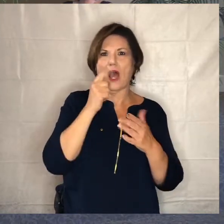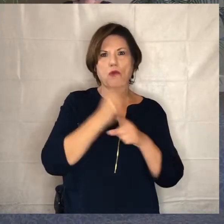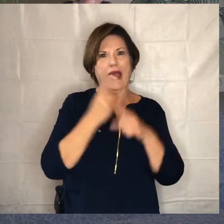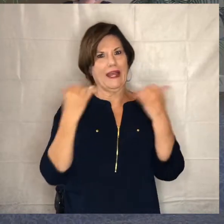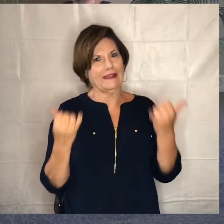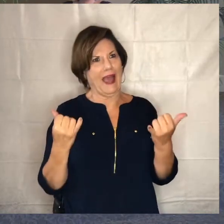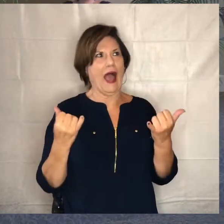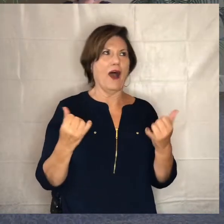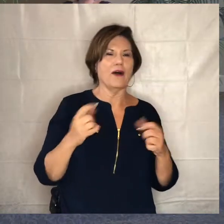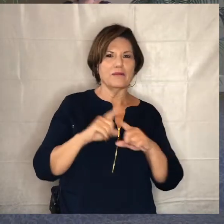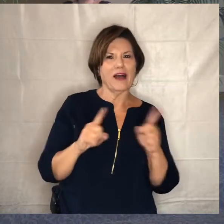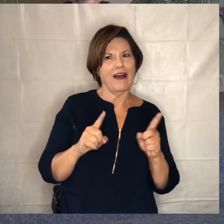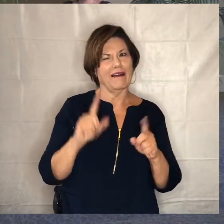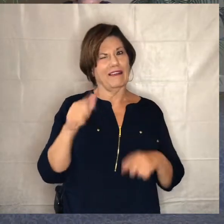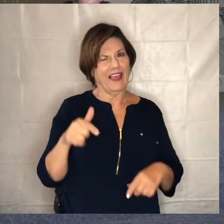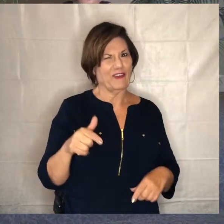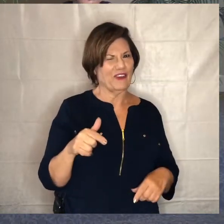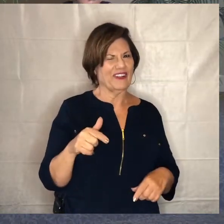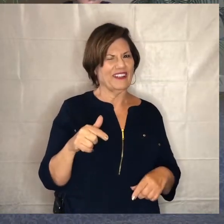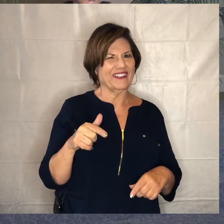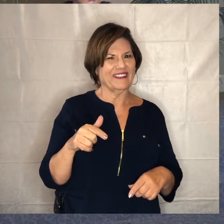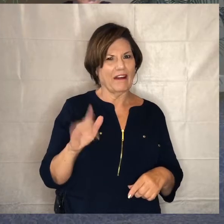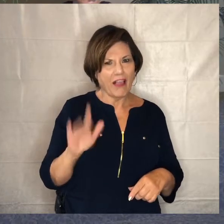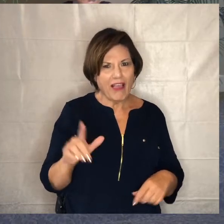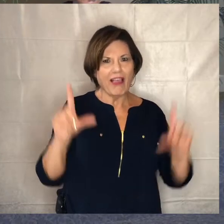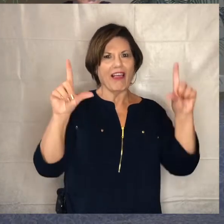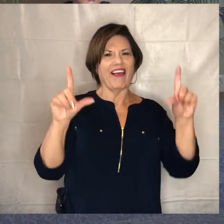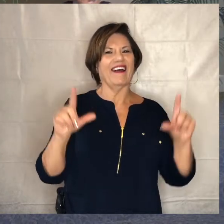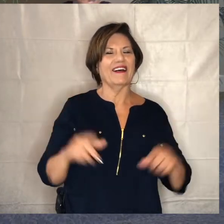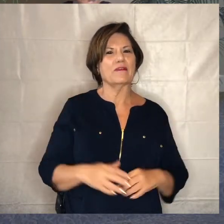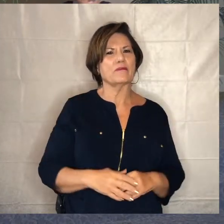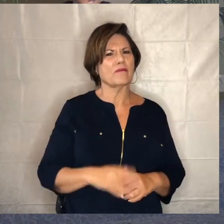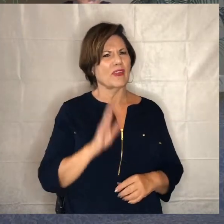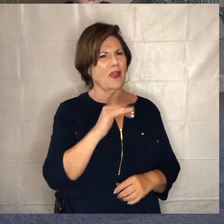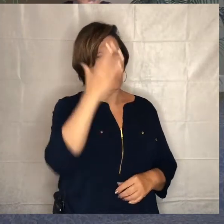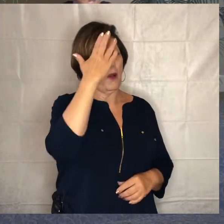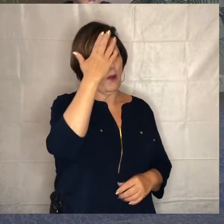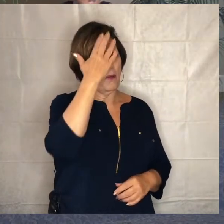and check it out and let me ask you john why was revamping the website